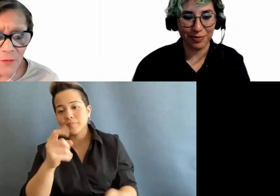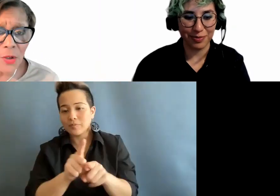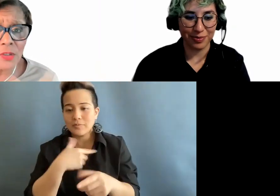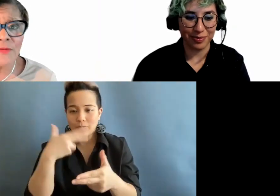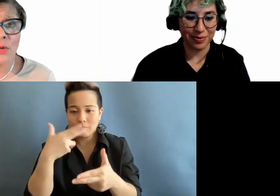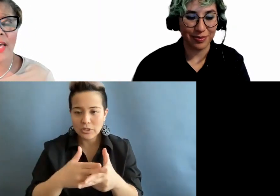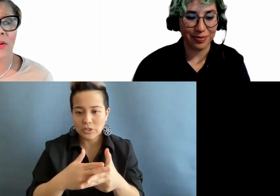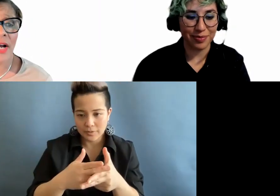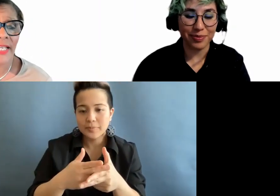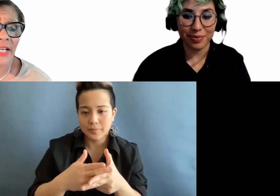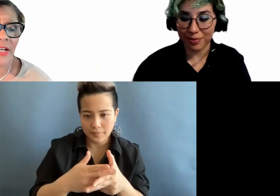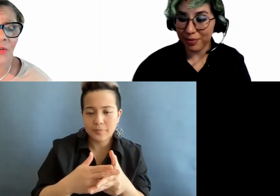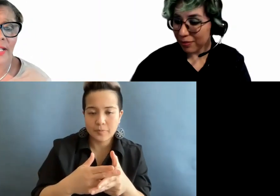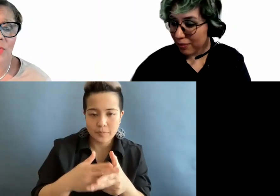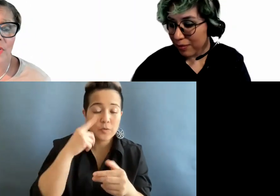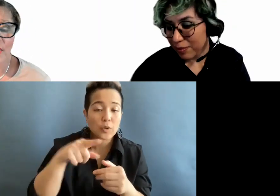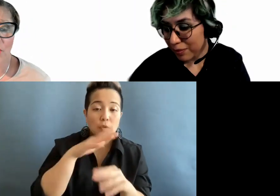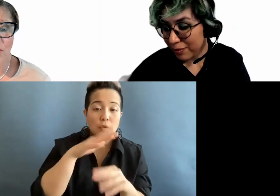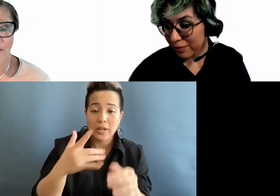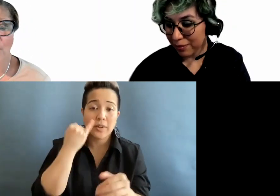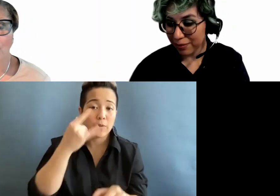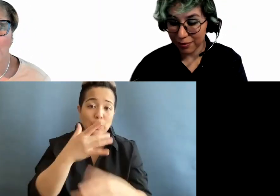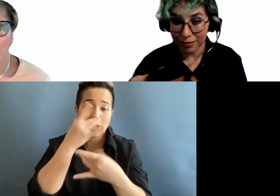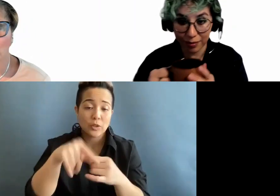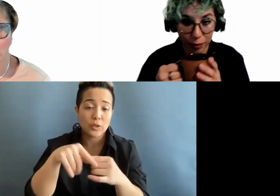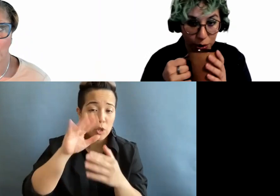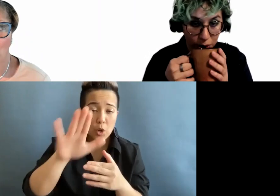for those of you that are on here, if you are interested in learning your compliance risk,